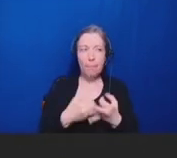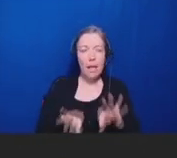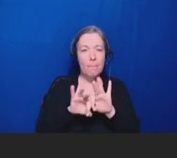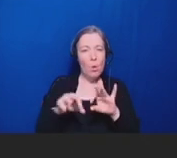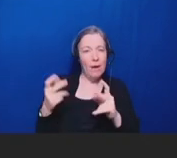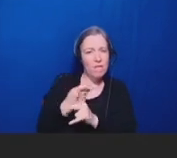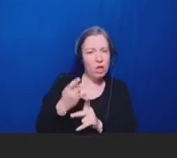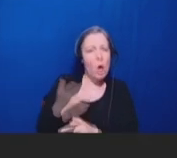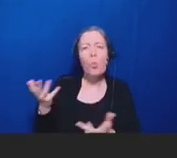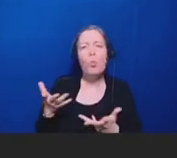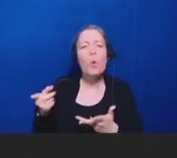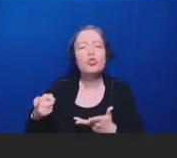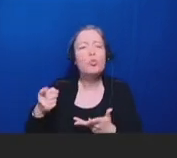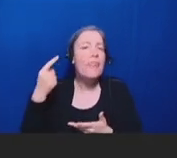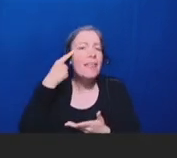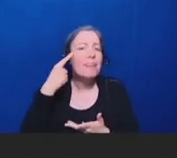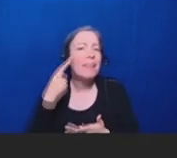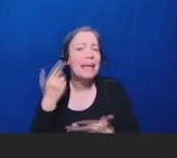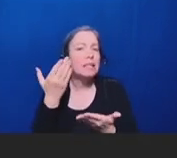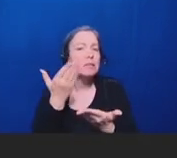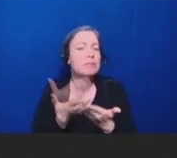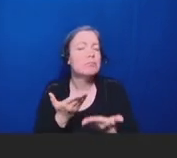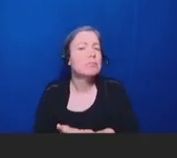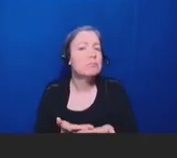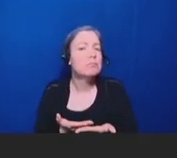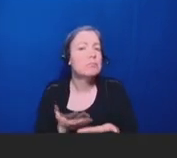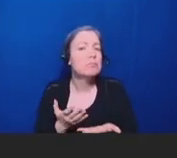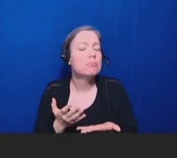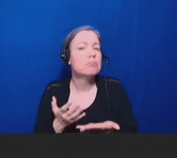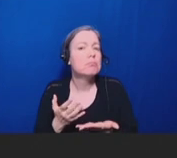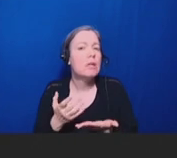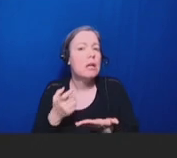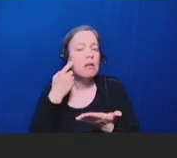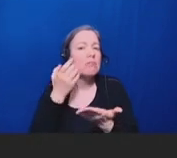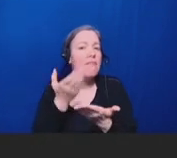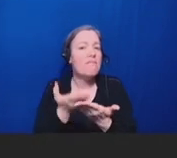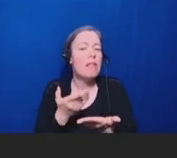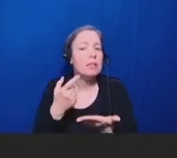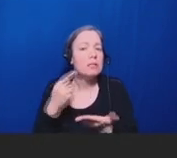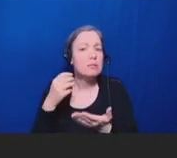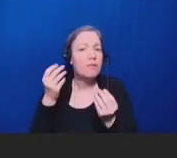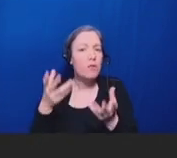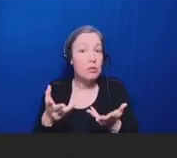credible. So, I think it's really easy to direct patients to the CDC website or the